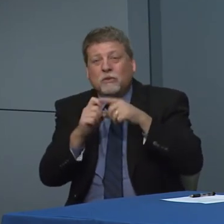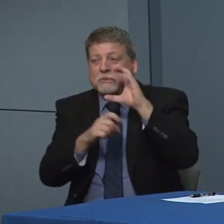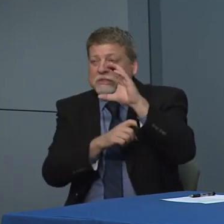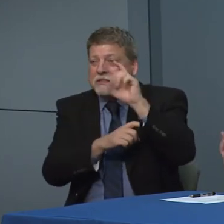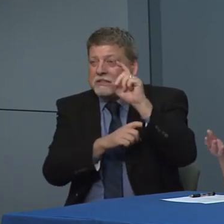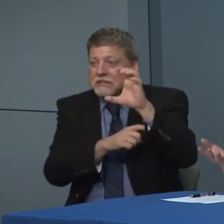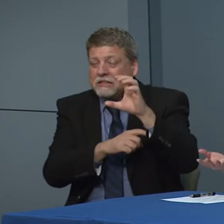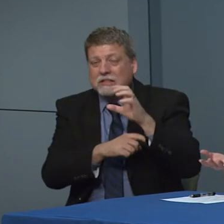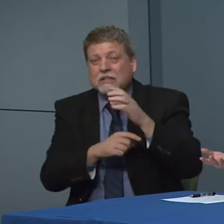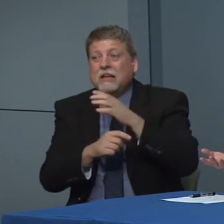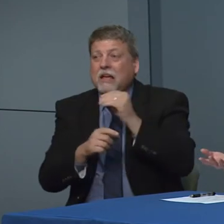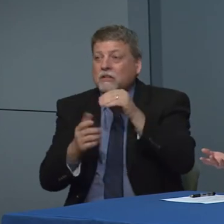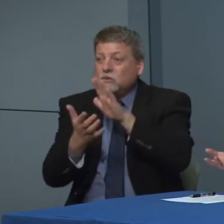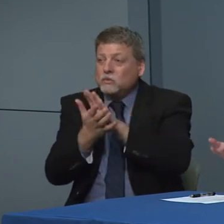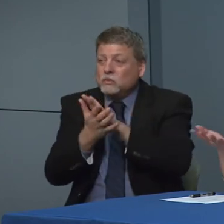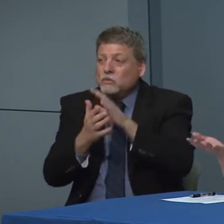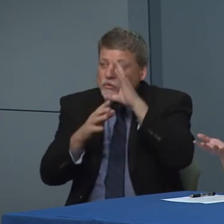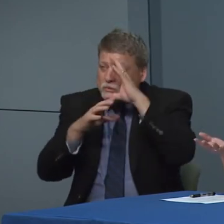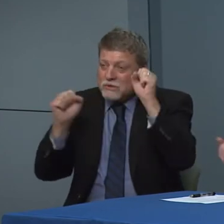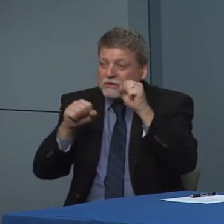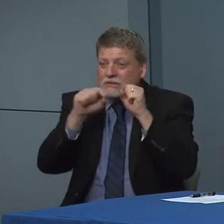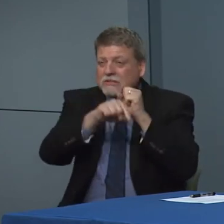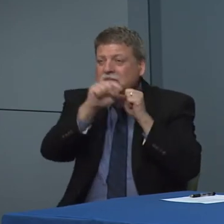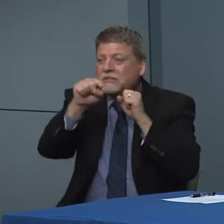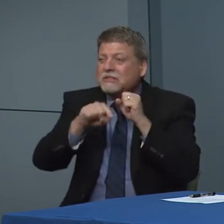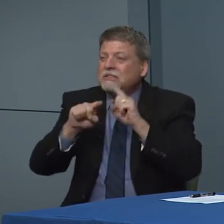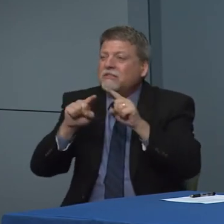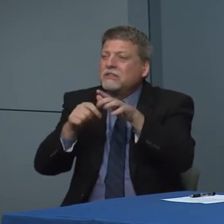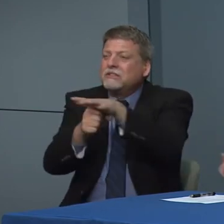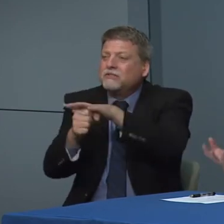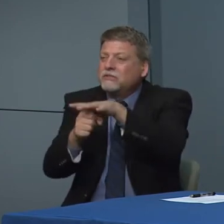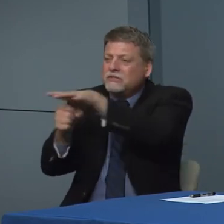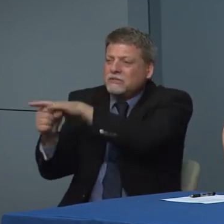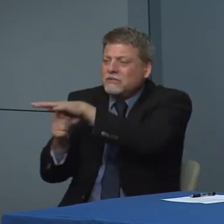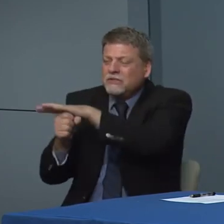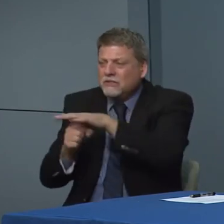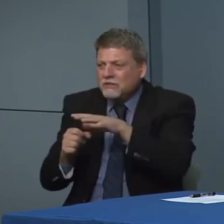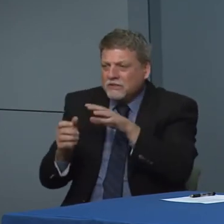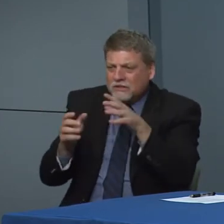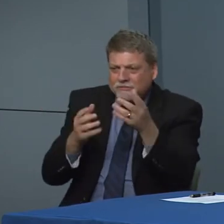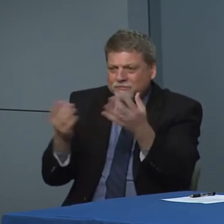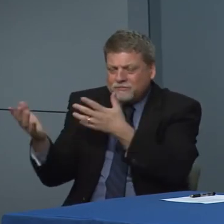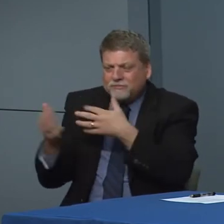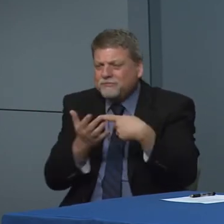from our superintendents understanding what our other state partners are doing that and I think we need to take in